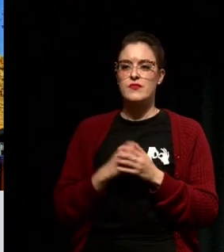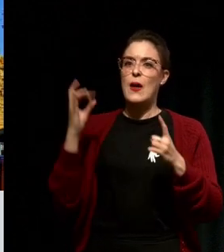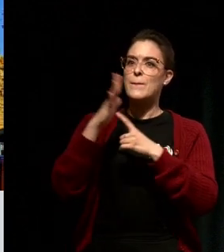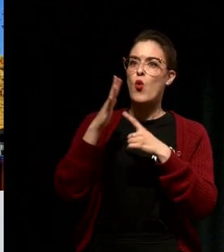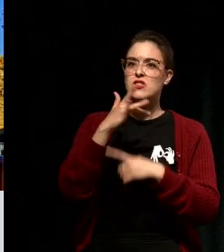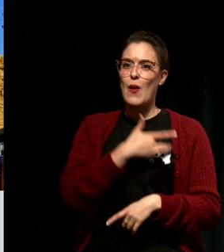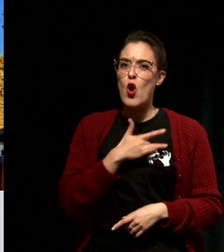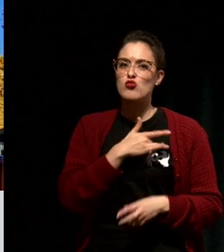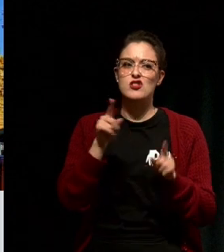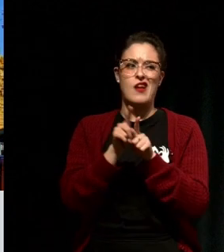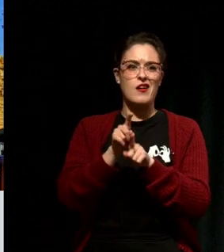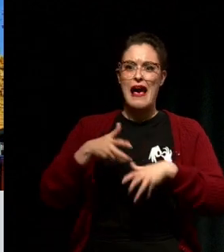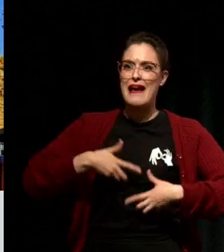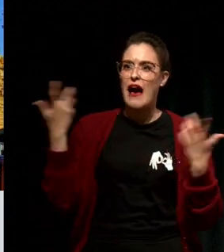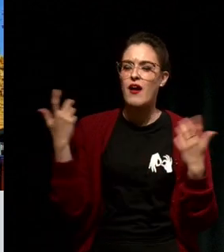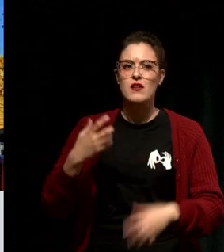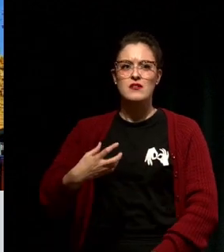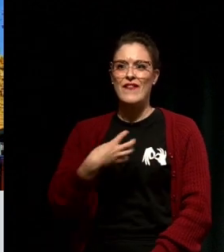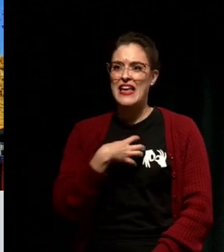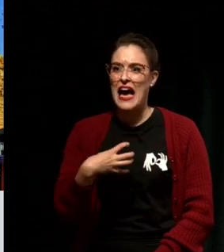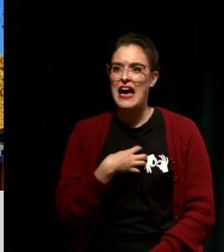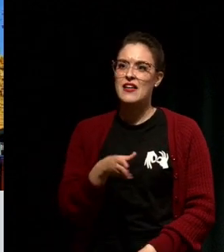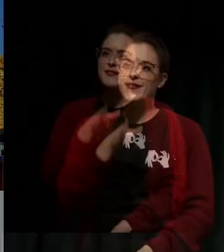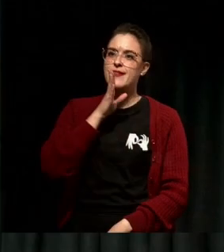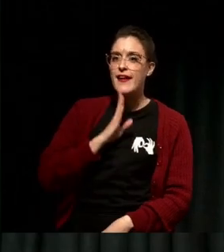and fear and sadness joy, and sexual feelings.